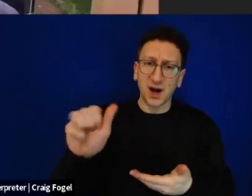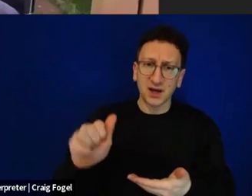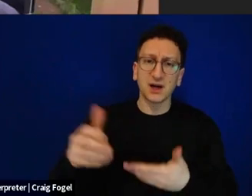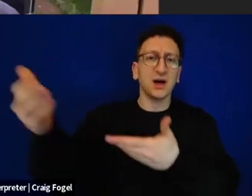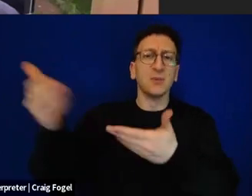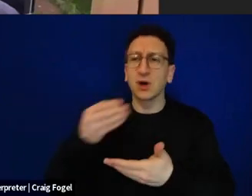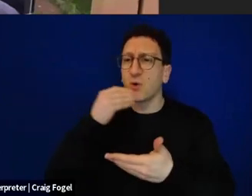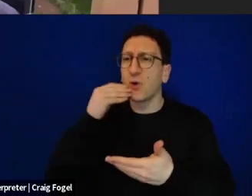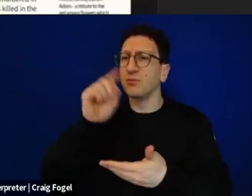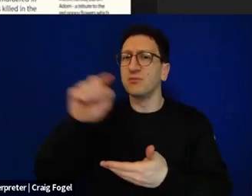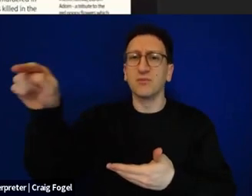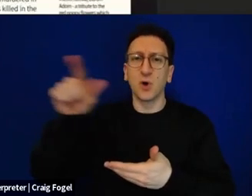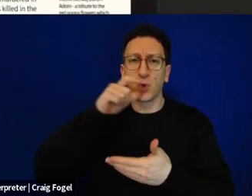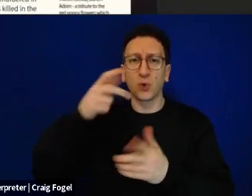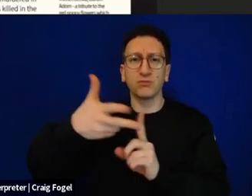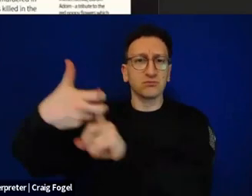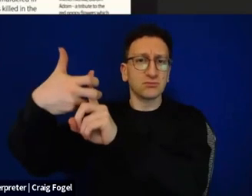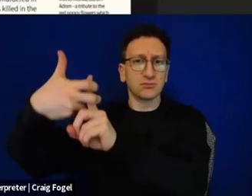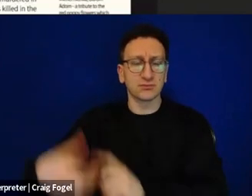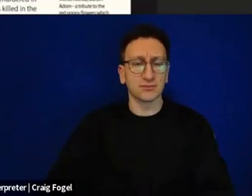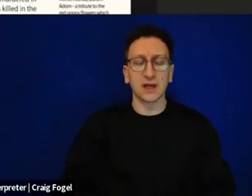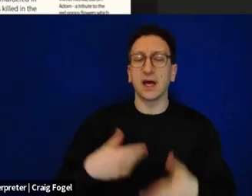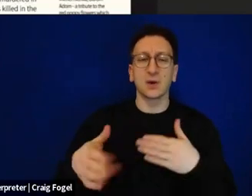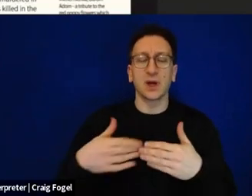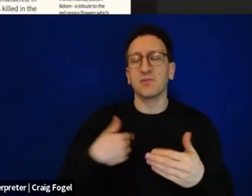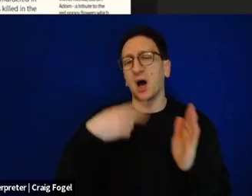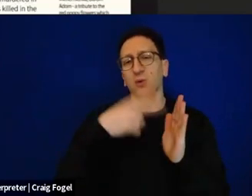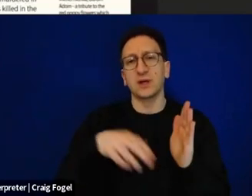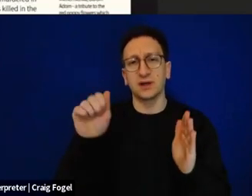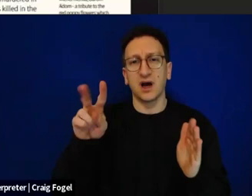So what is it that Avner wrote in his text? So I'll read to you in Hebrew and in English.